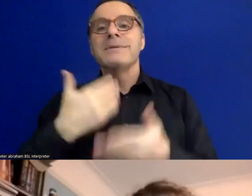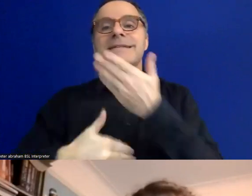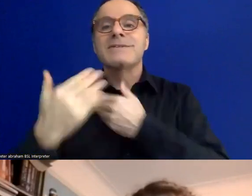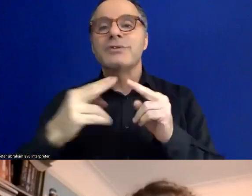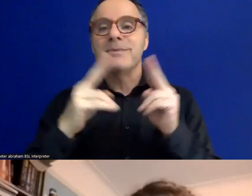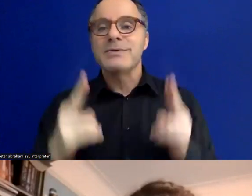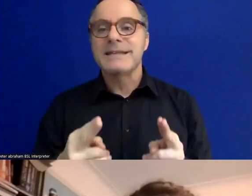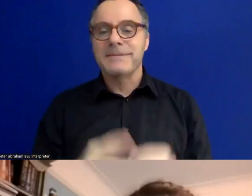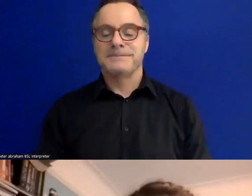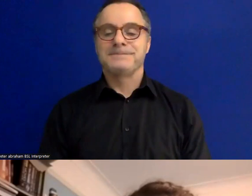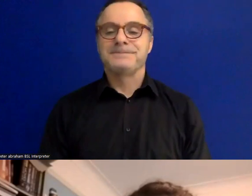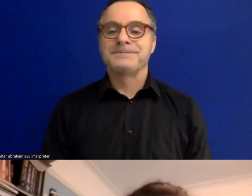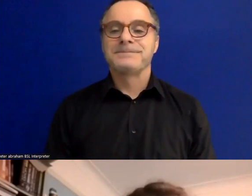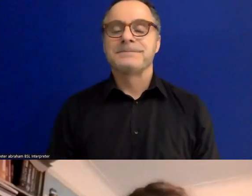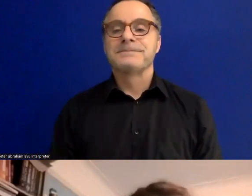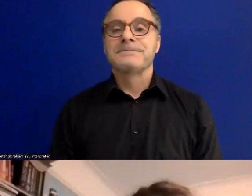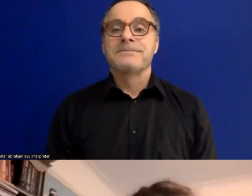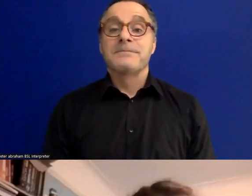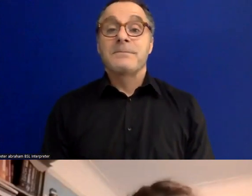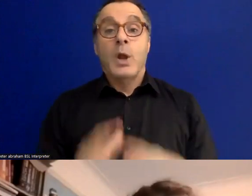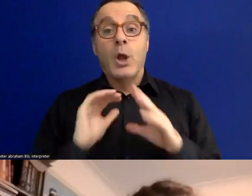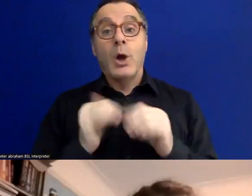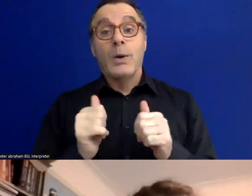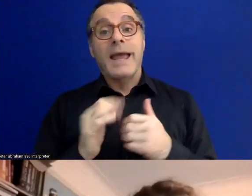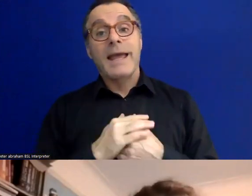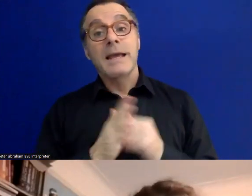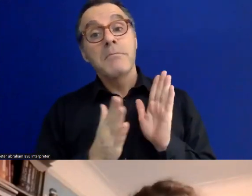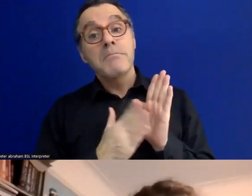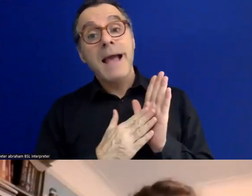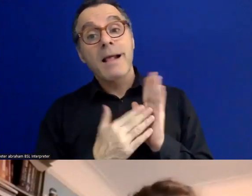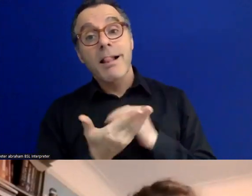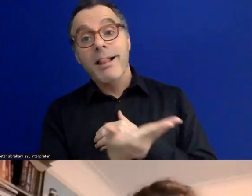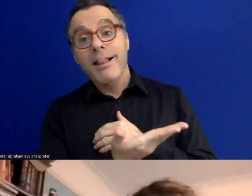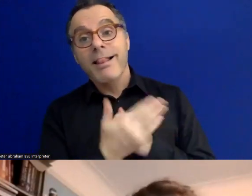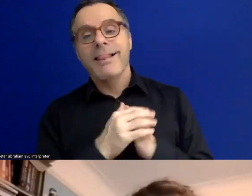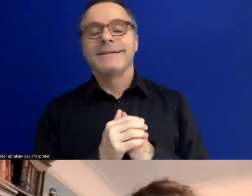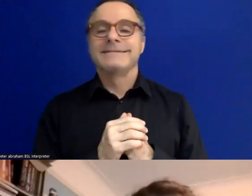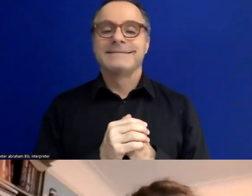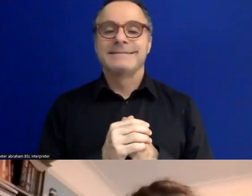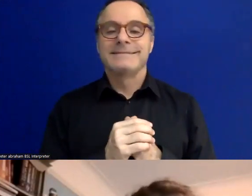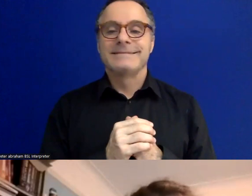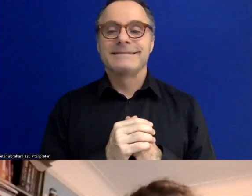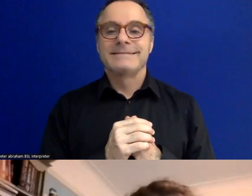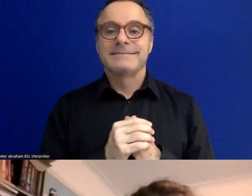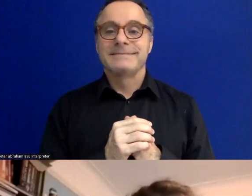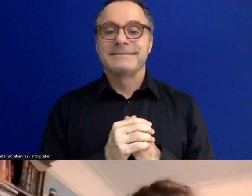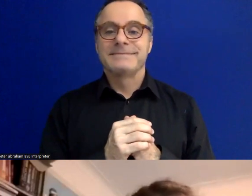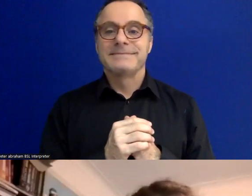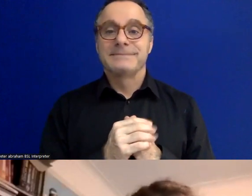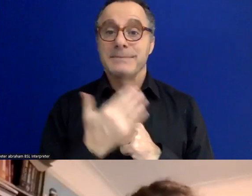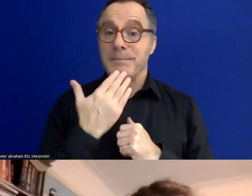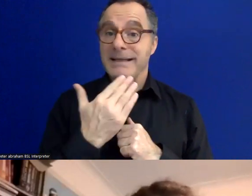without further ado to kind of introduce Michael, and hand over to you for your introduction.